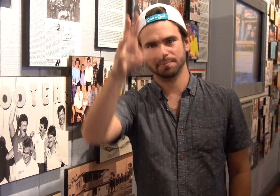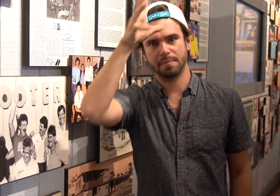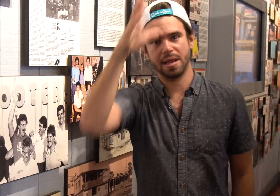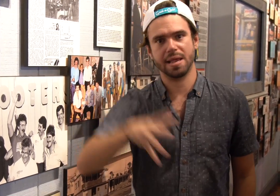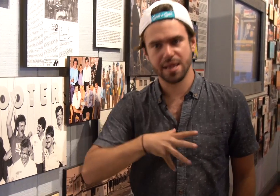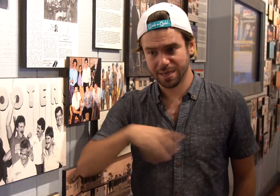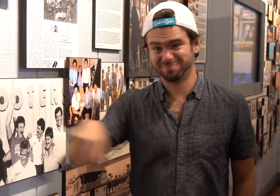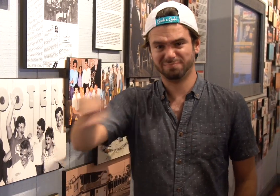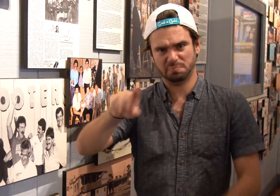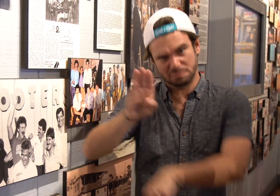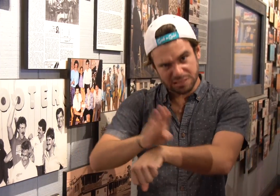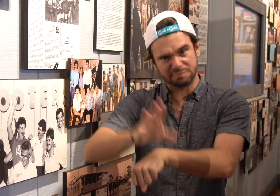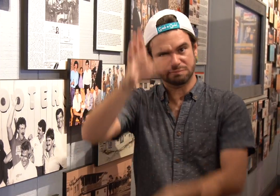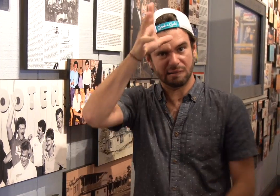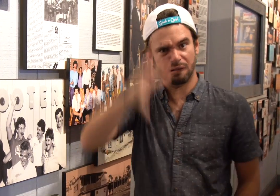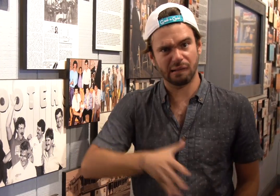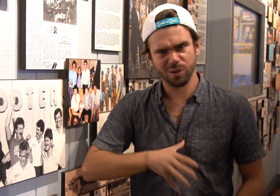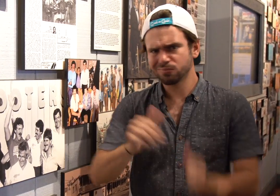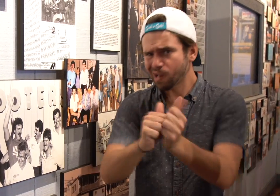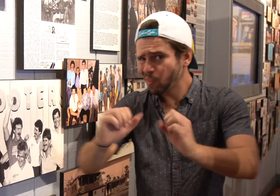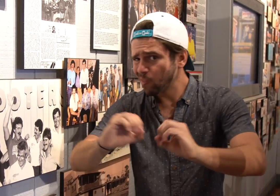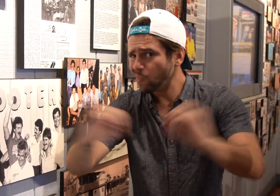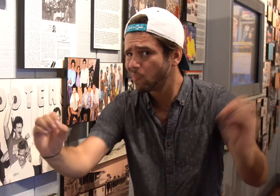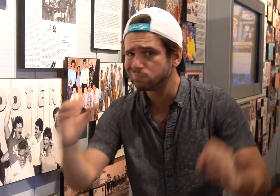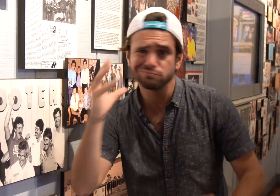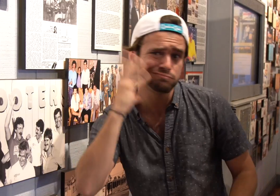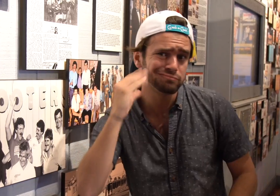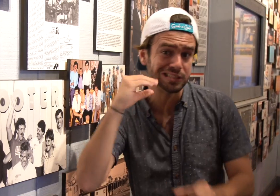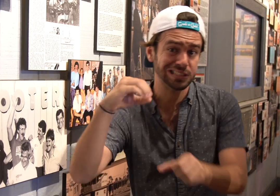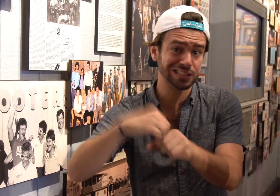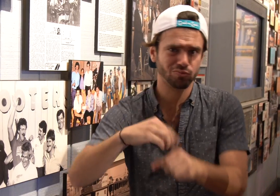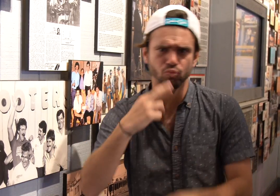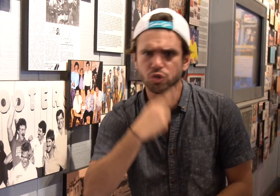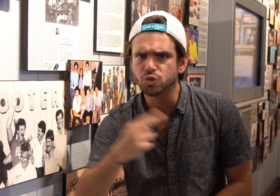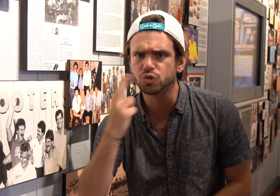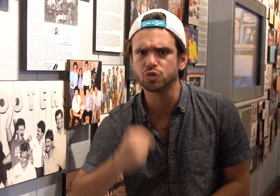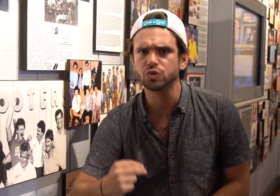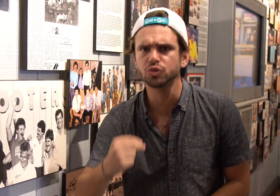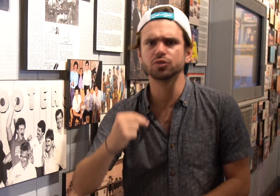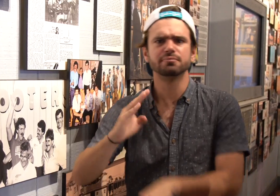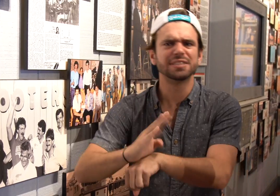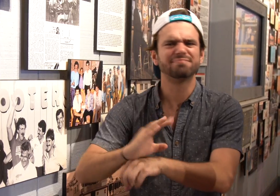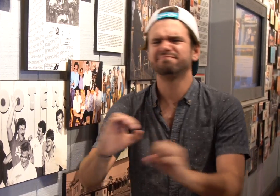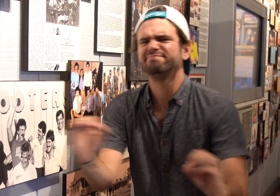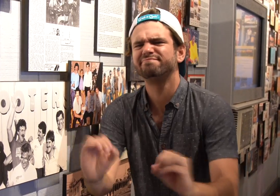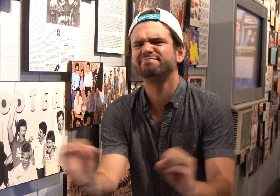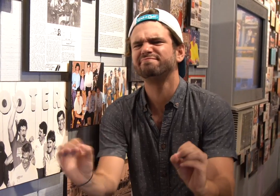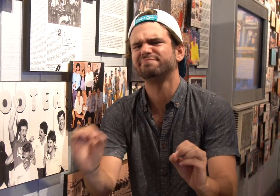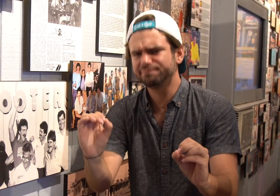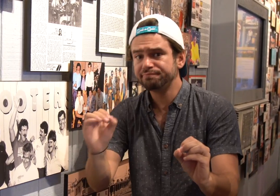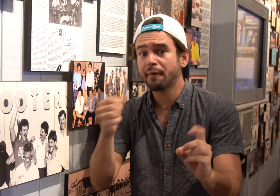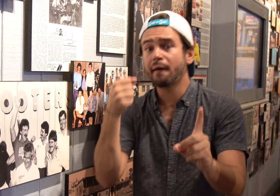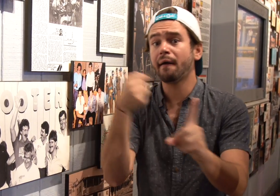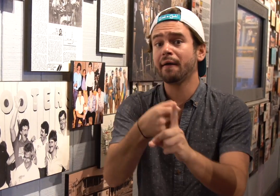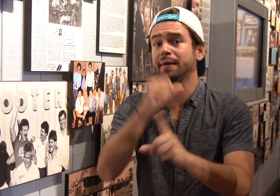It comes down to 6 men, businessmen, with no experience in the restaurant industry.